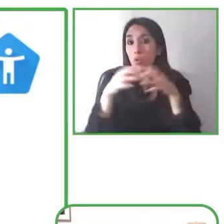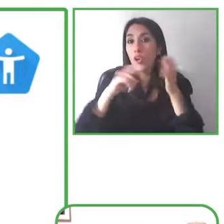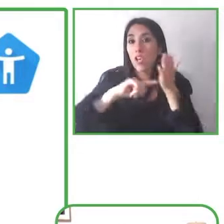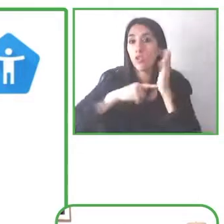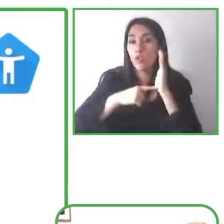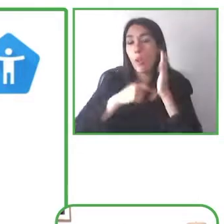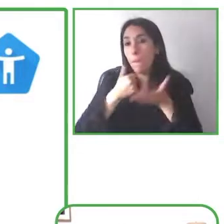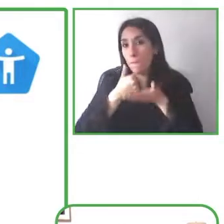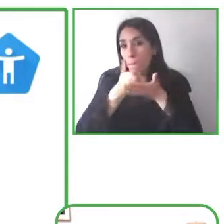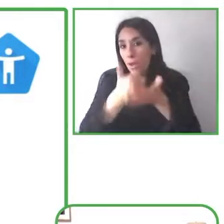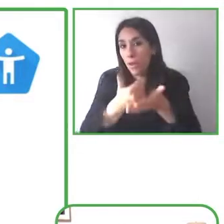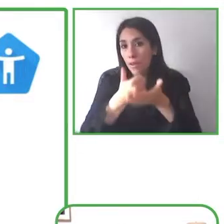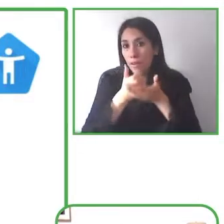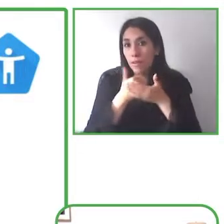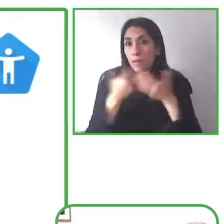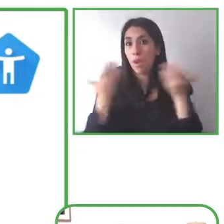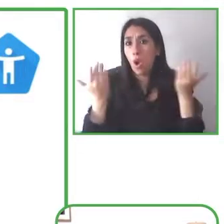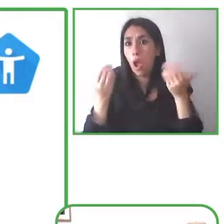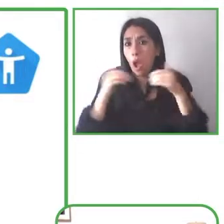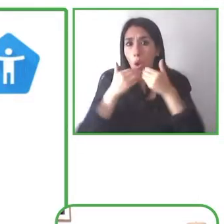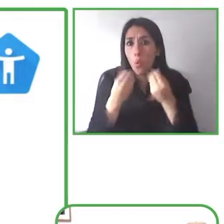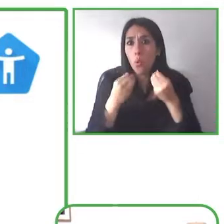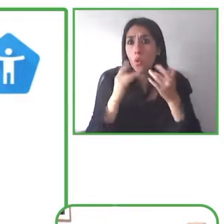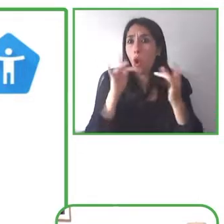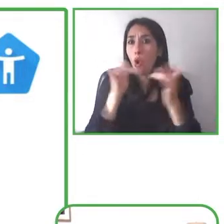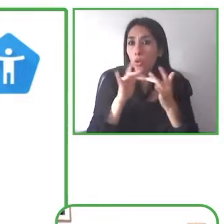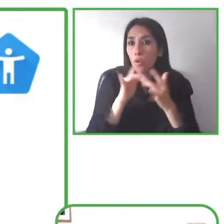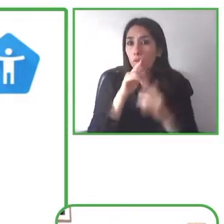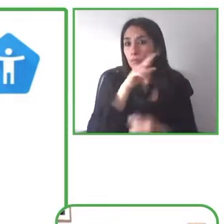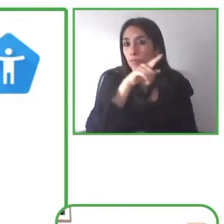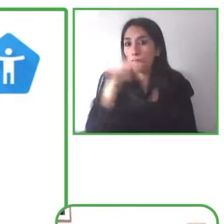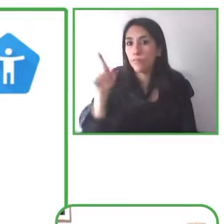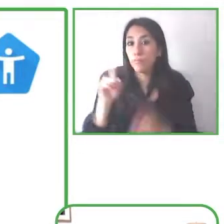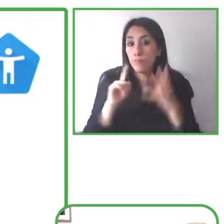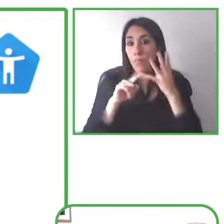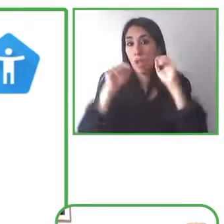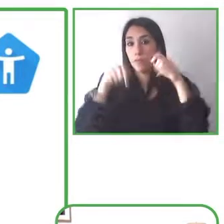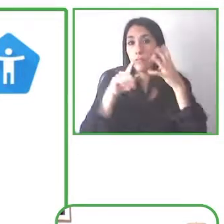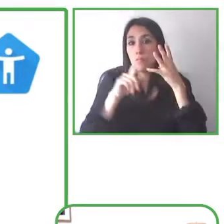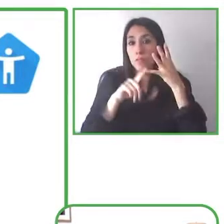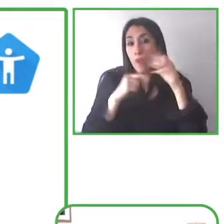are multiple formats of how to get in touch so for example there's email support and chat